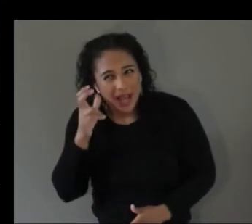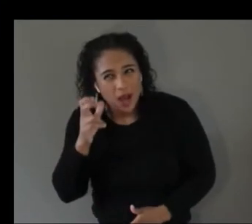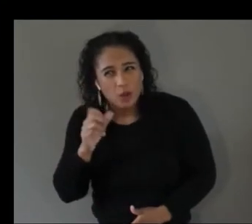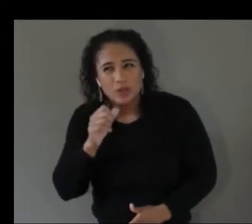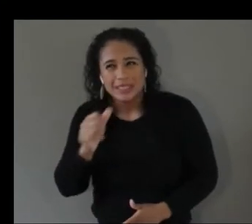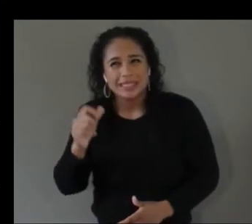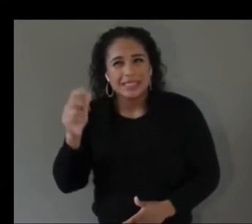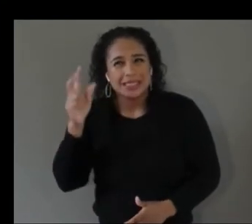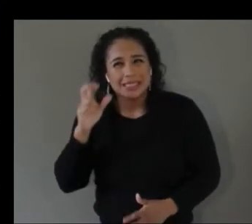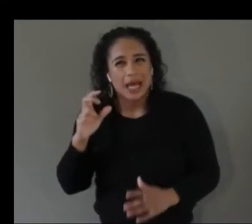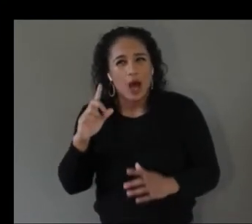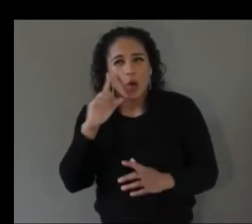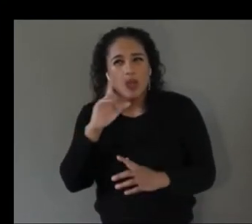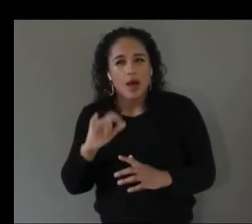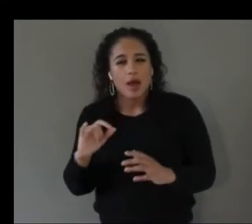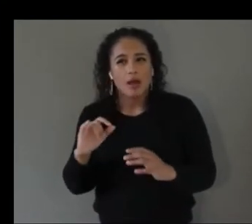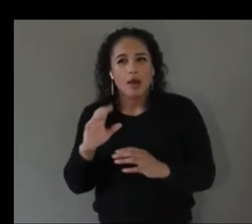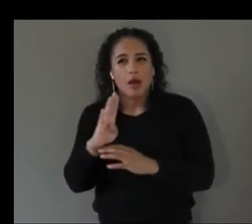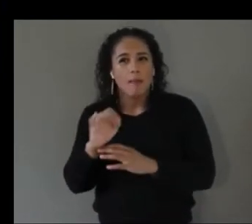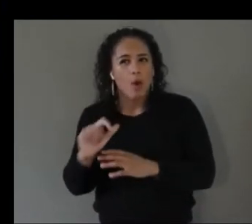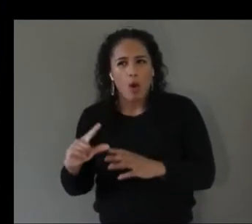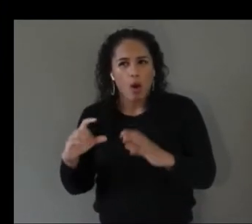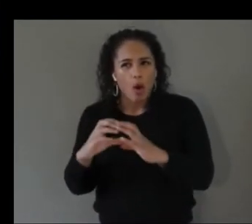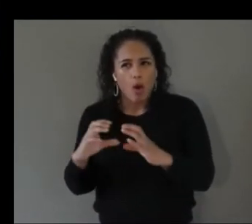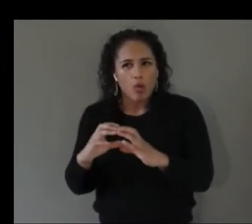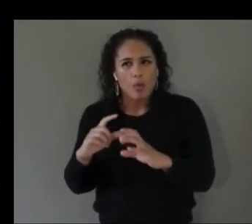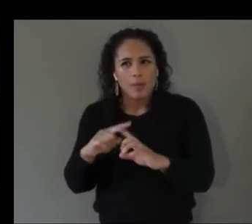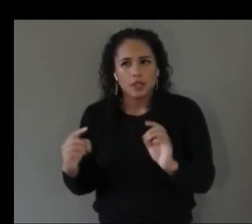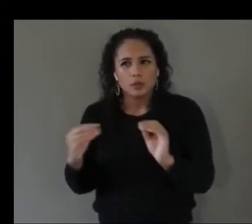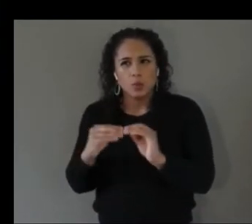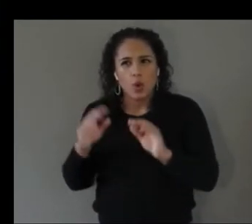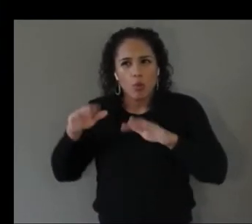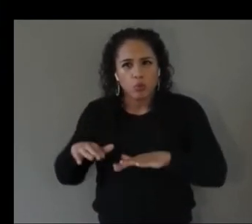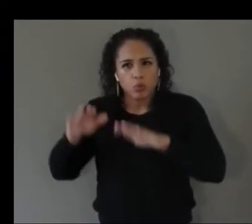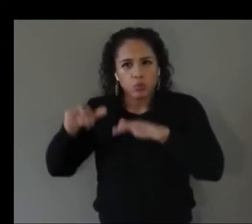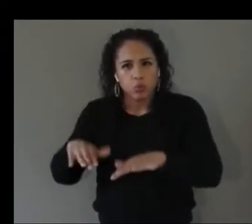a wave and the reason for that that's easier to track when an object is moving then like